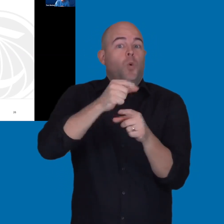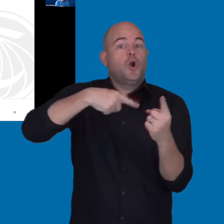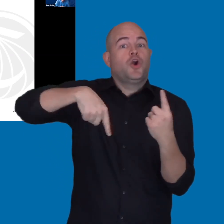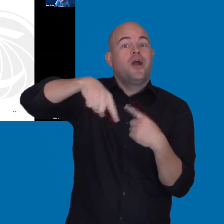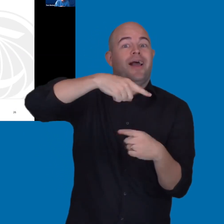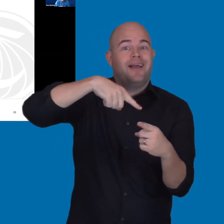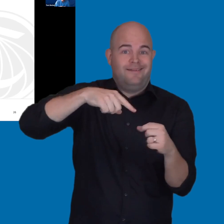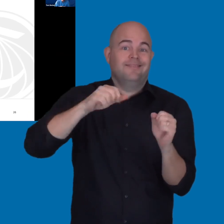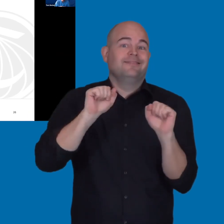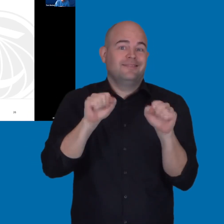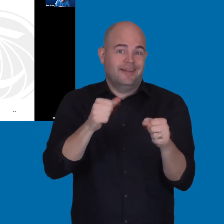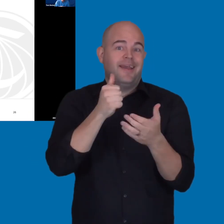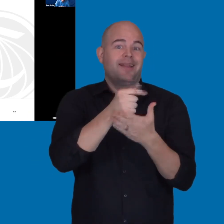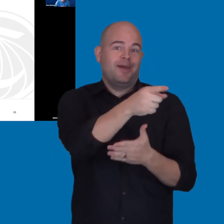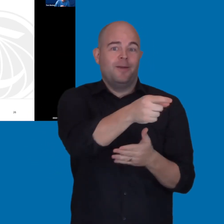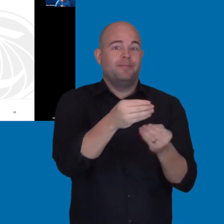And things like that.